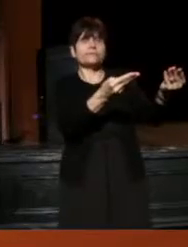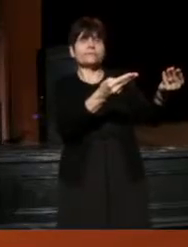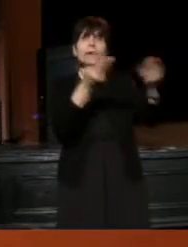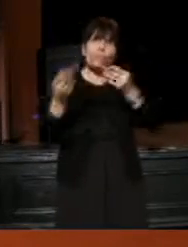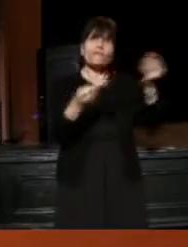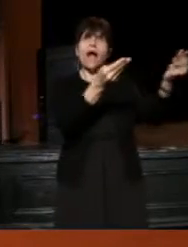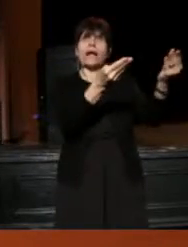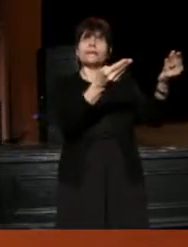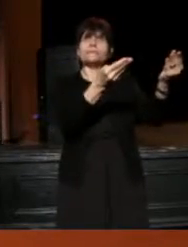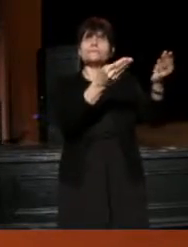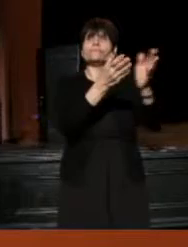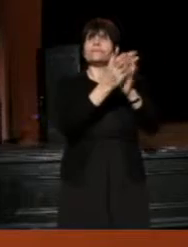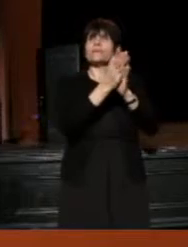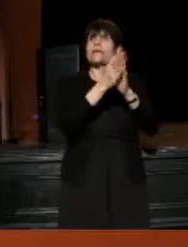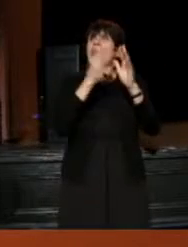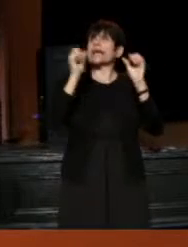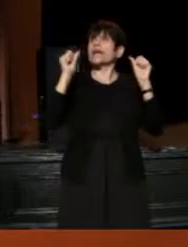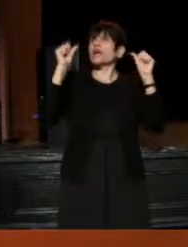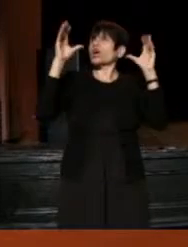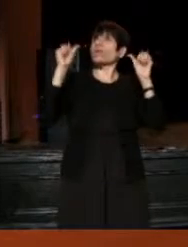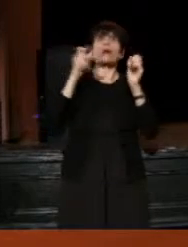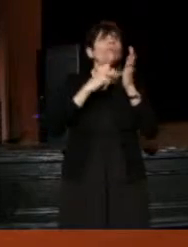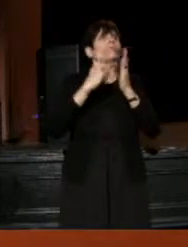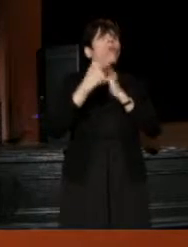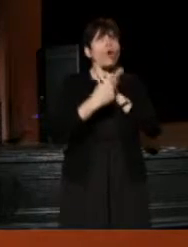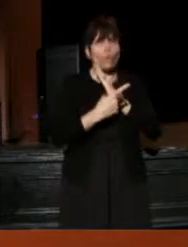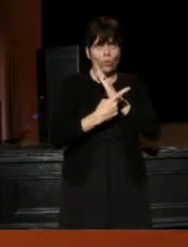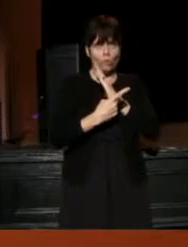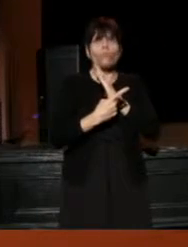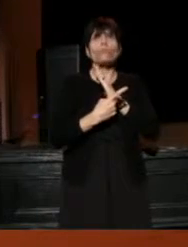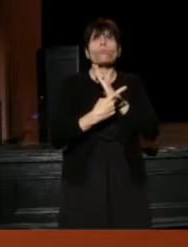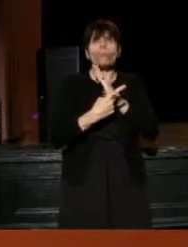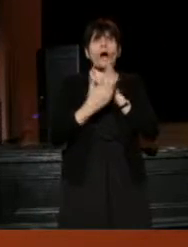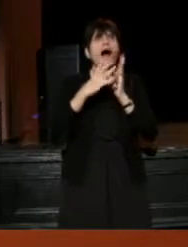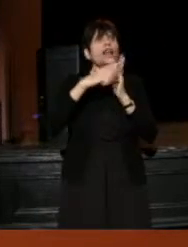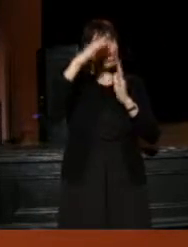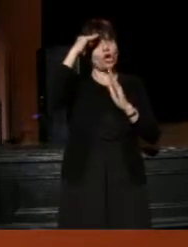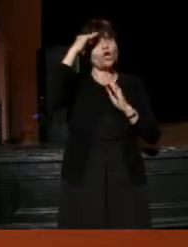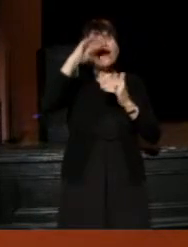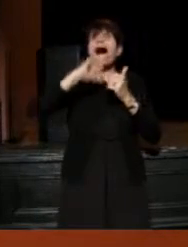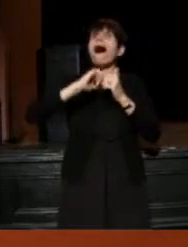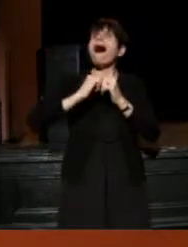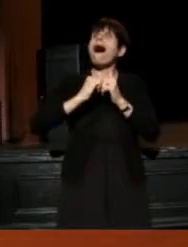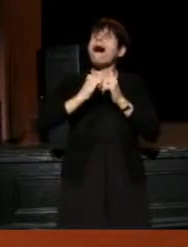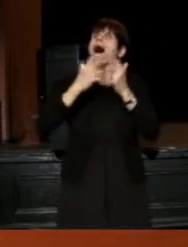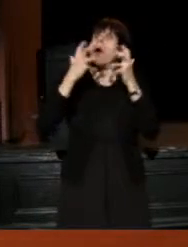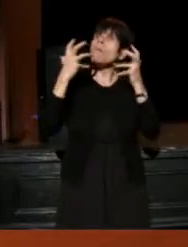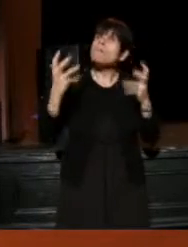we created this incredible program, where I learned how much it meant